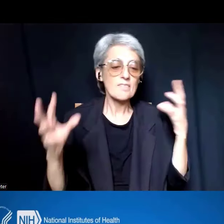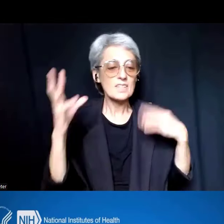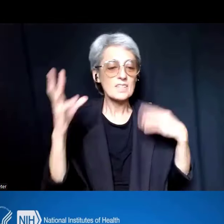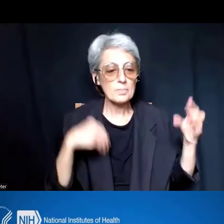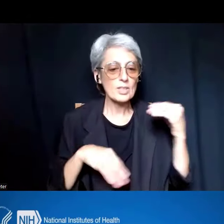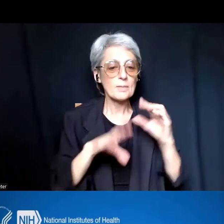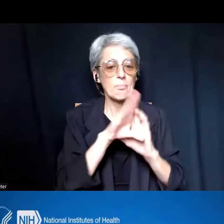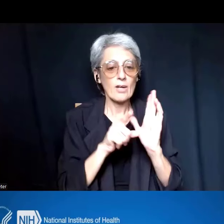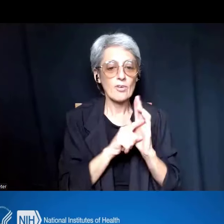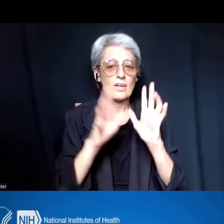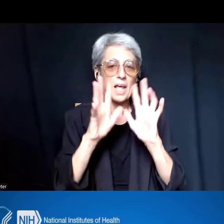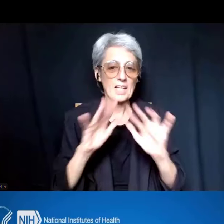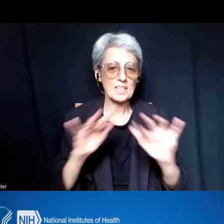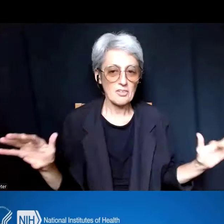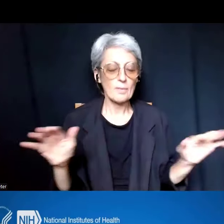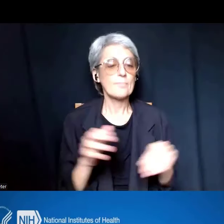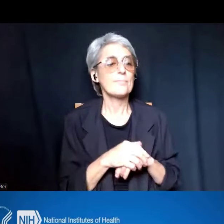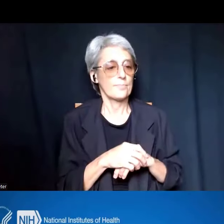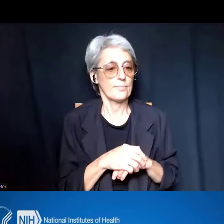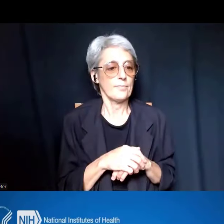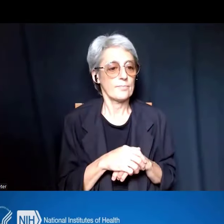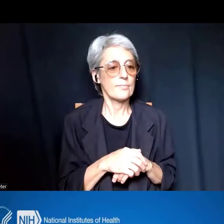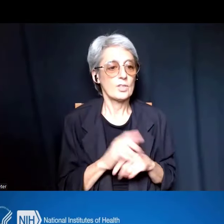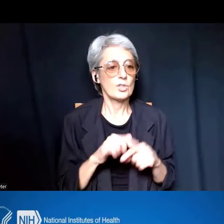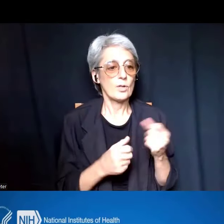in order to advance our research discovery.